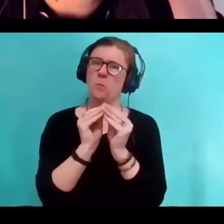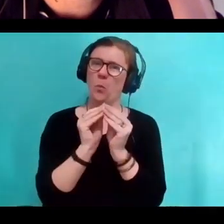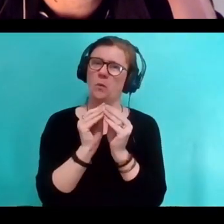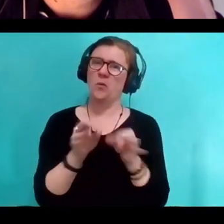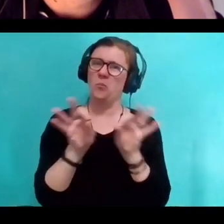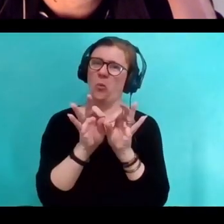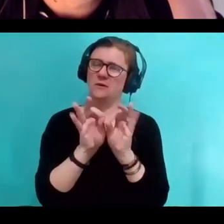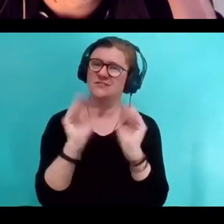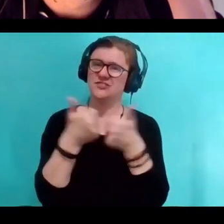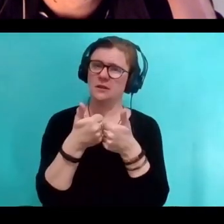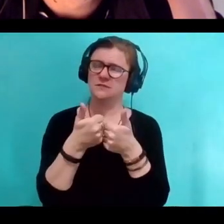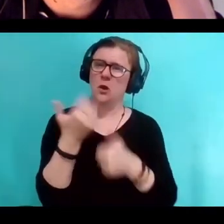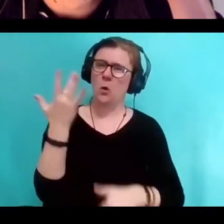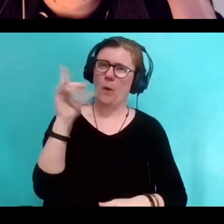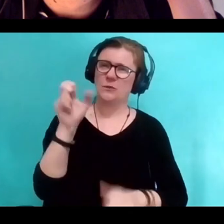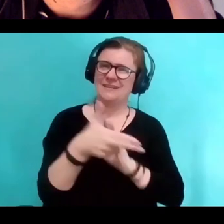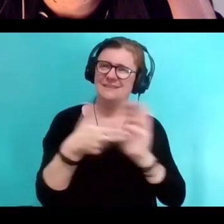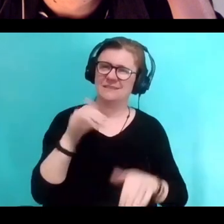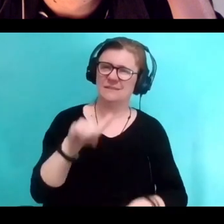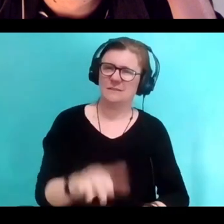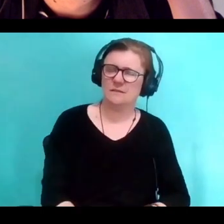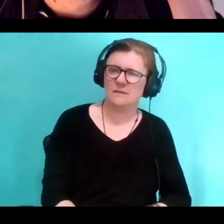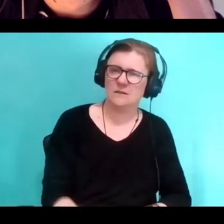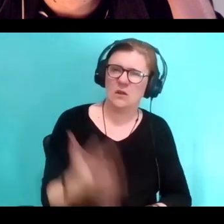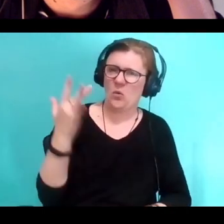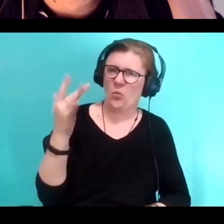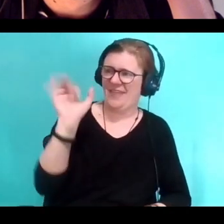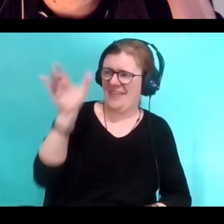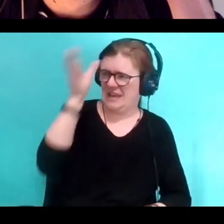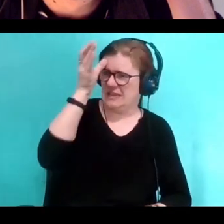Like why there's such a huge amount of human existence